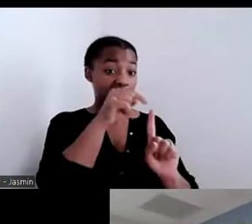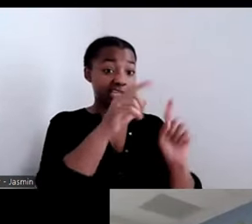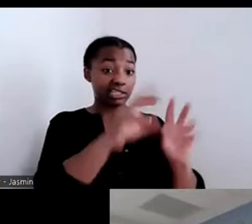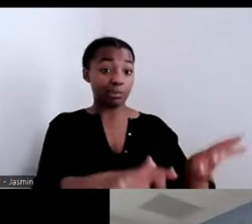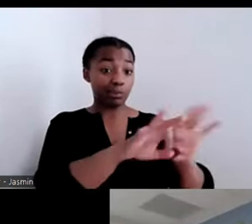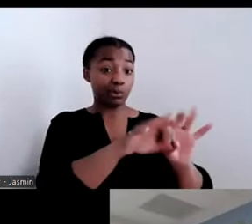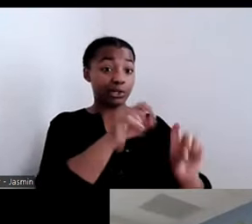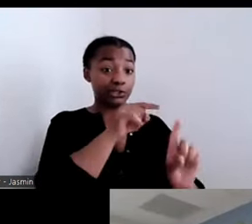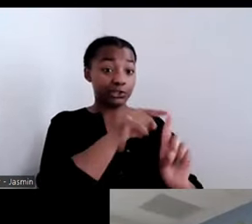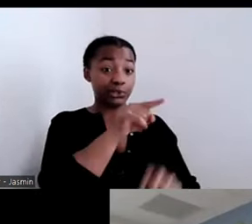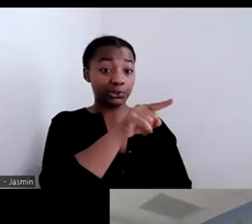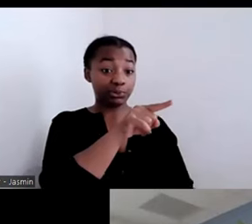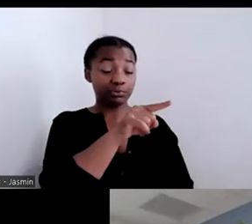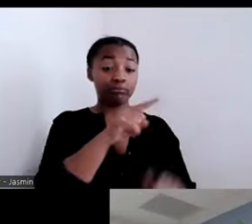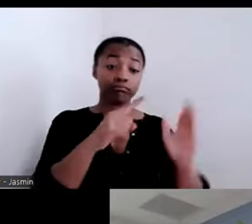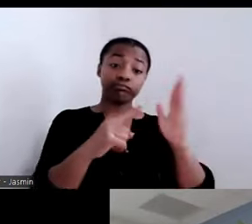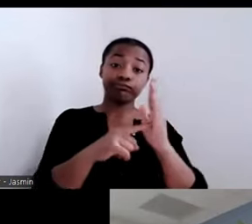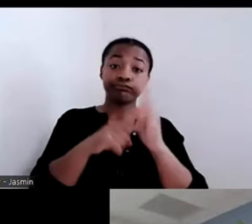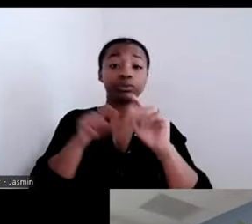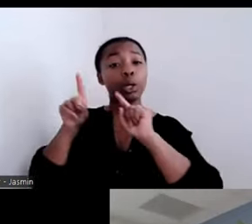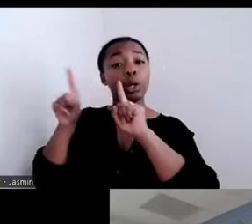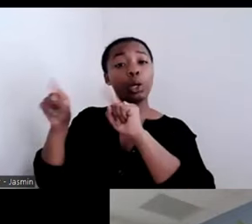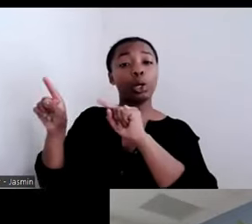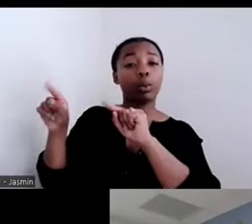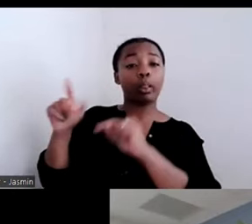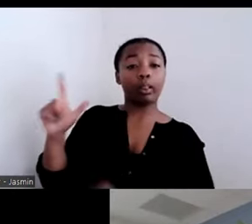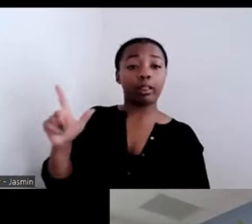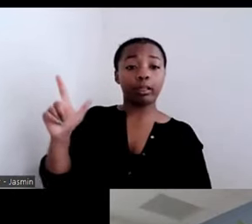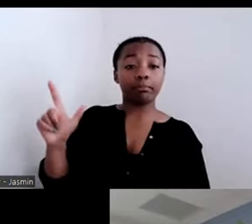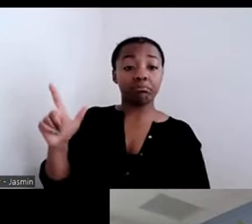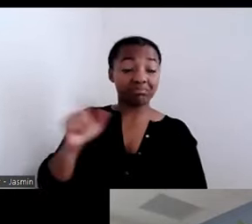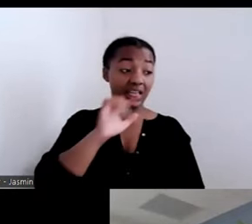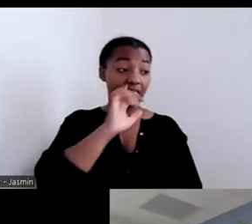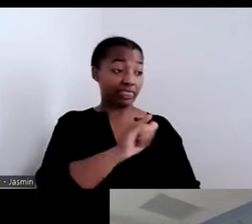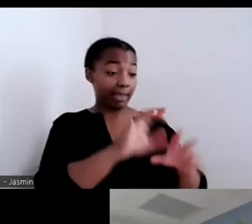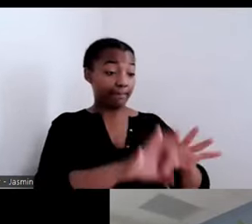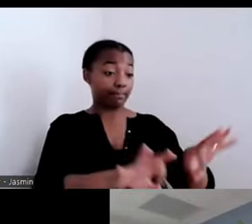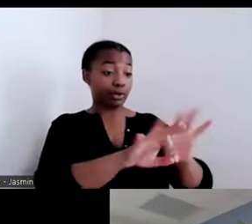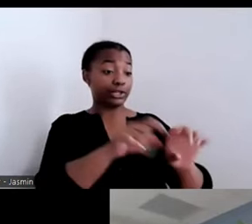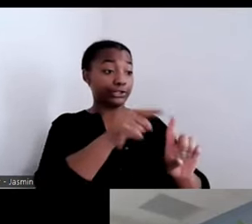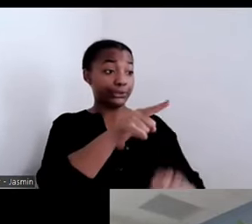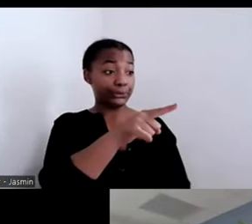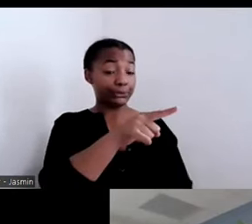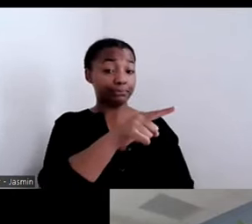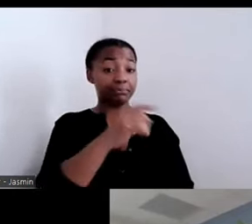to the library important to you?” If they say, no, then we move onto the next one.